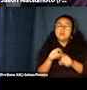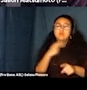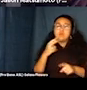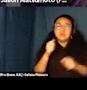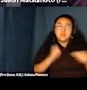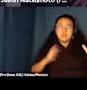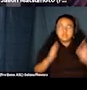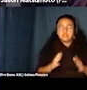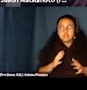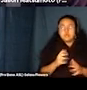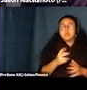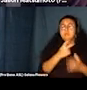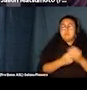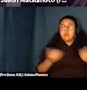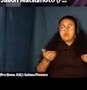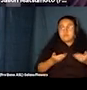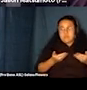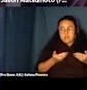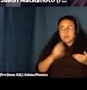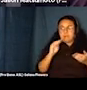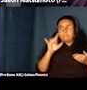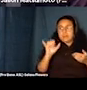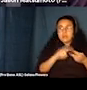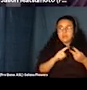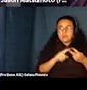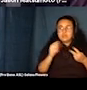I'm going to turn it over to Emily for today's presentation. Thank you.